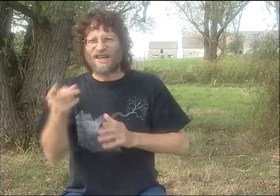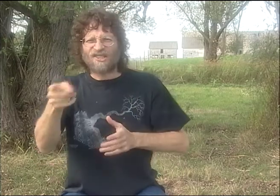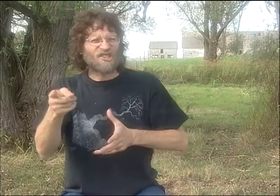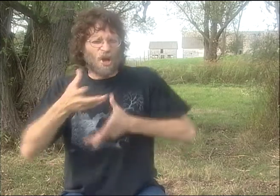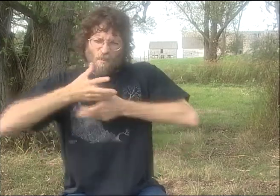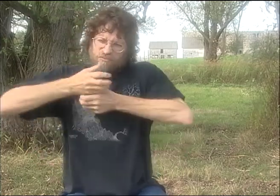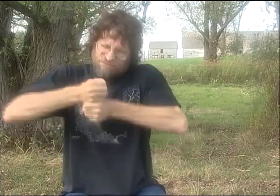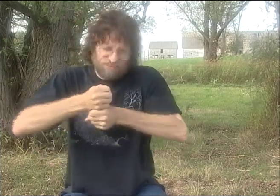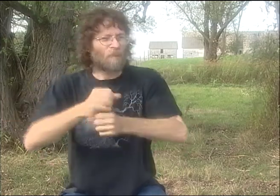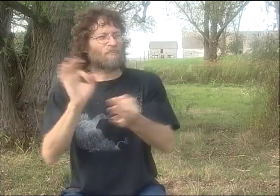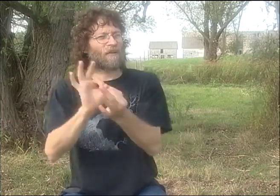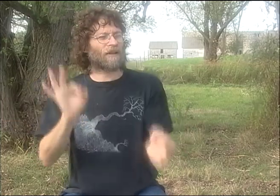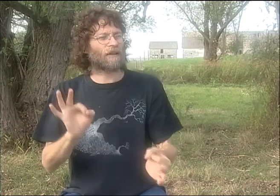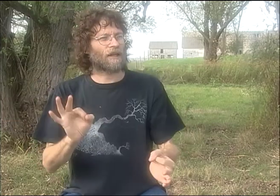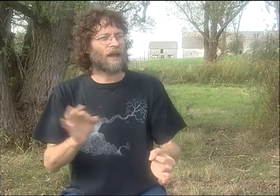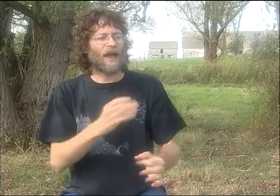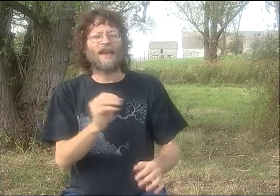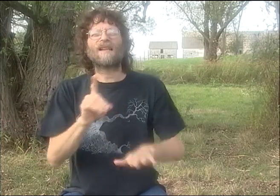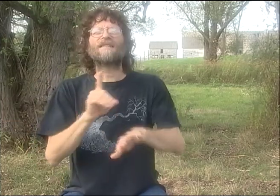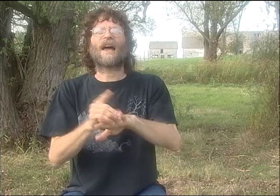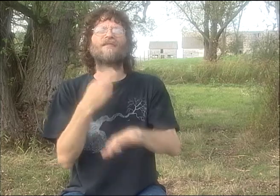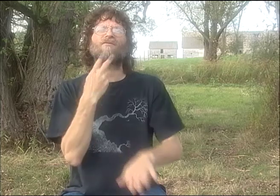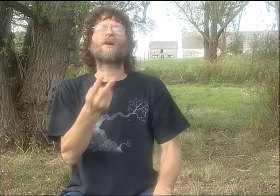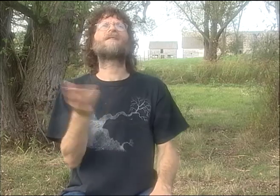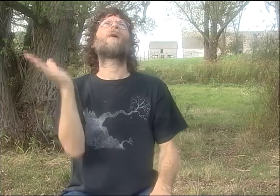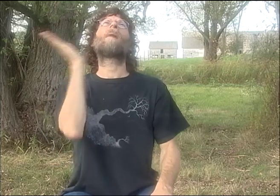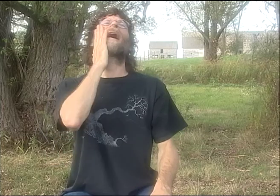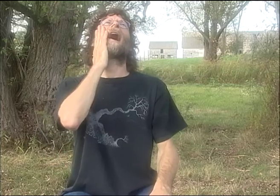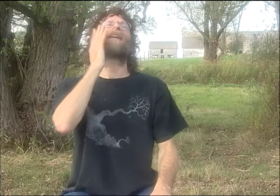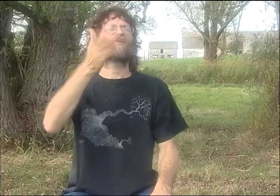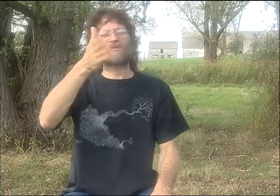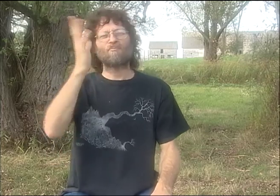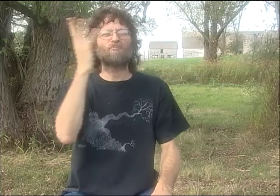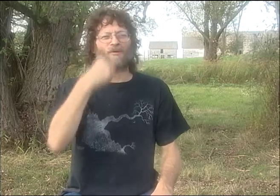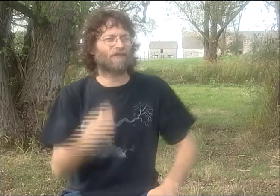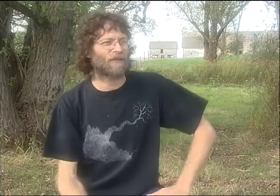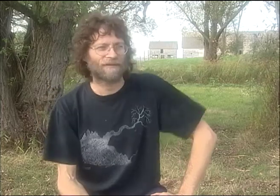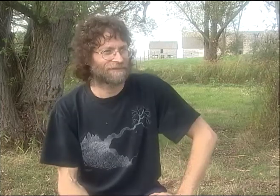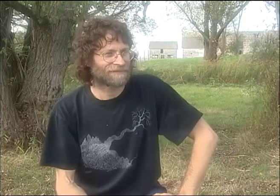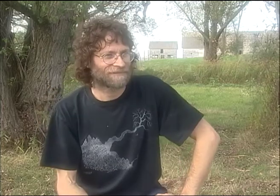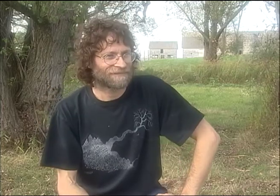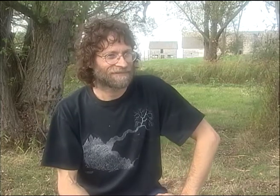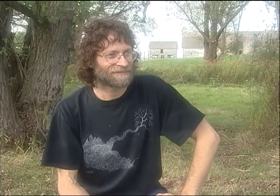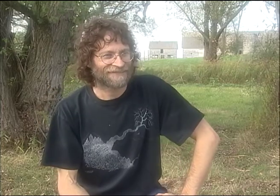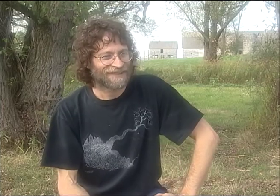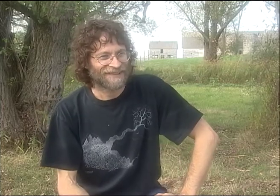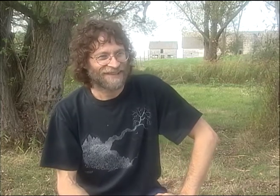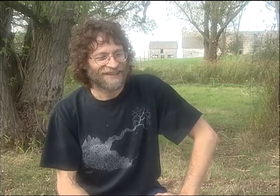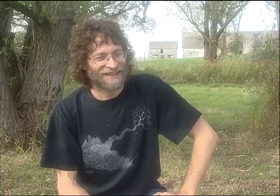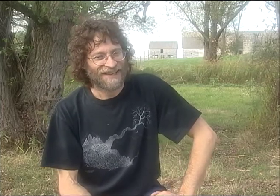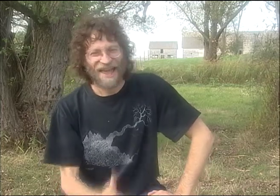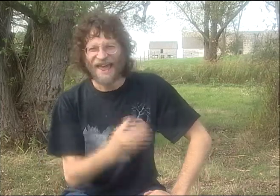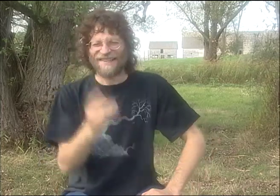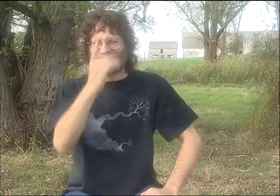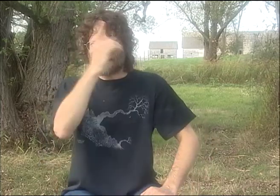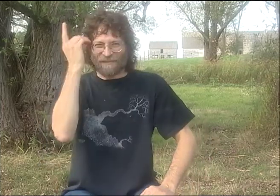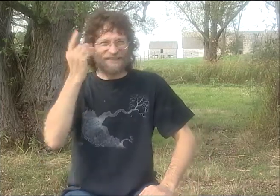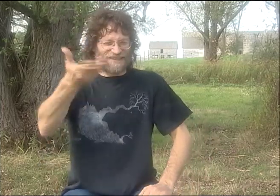AND SHE COMPLETELY IMITATED WHO HE WAS, HIS STYLE, EVERYTHING. AND SHE DID EVERYTHING PERFECTLY. AND DONNA DID THE MOST AMAZING JOB VOICING FOR HER.